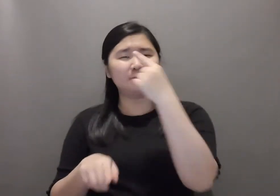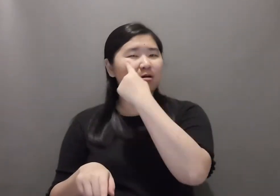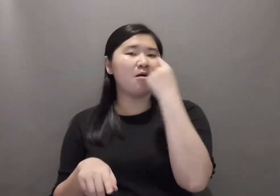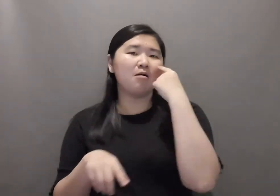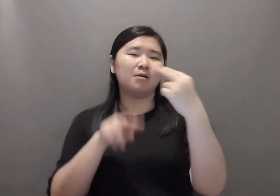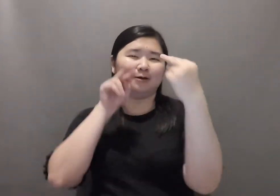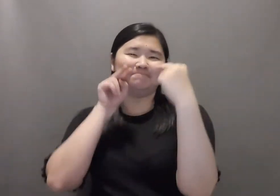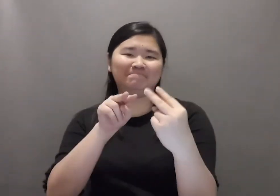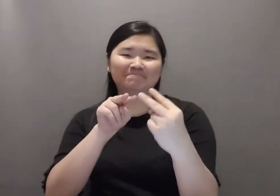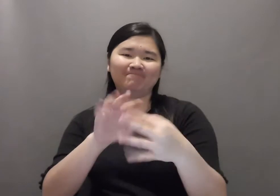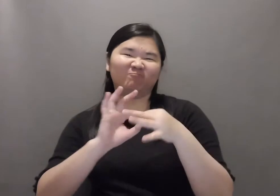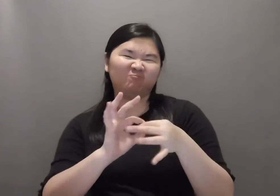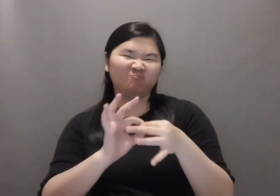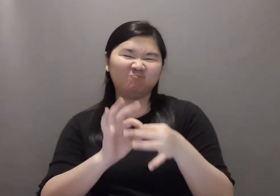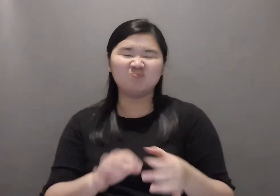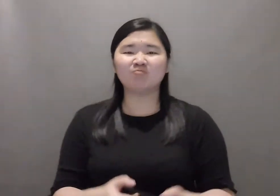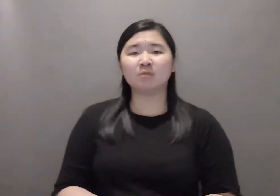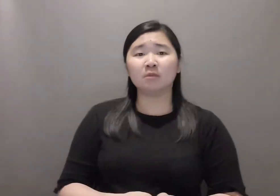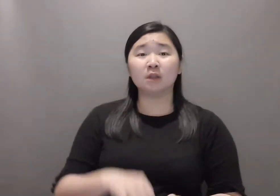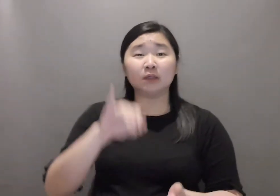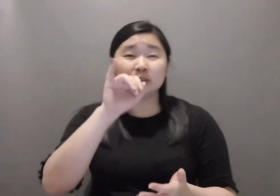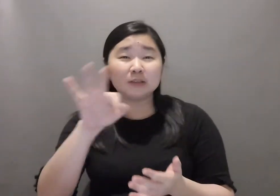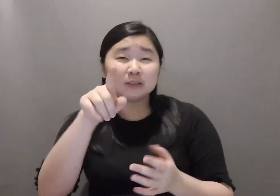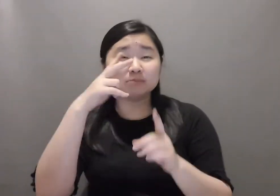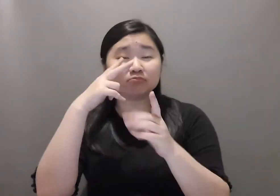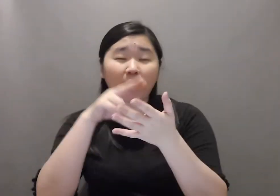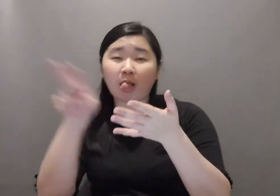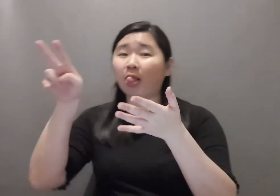Similarly, deaf speakers make eye contact to maintain connections during a conversation.